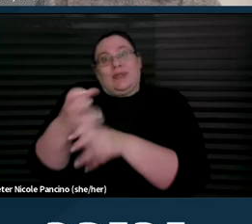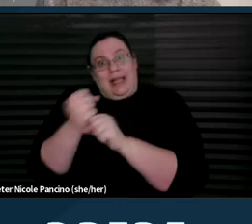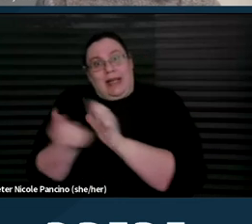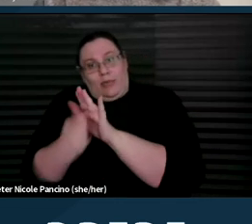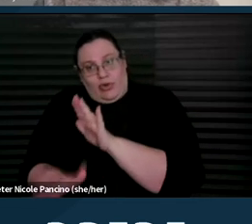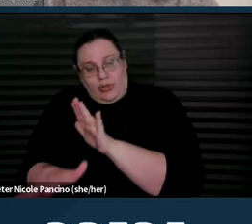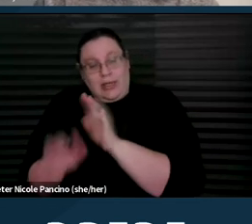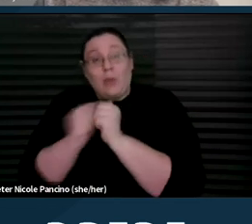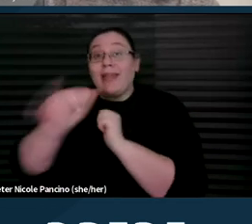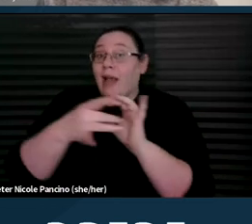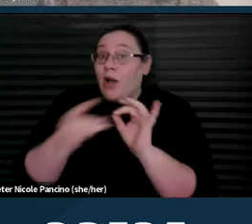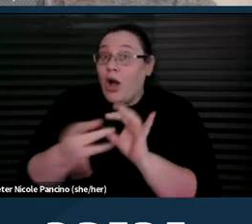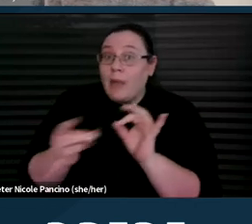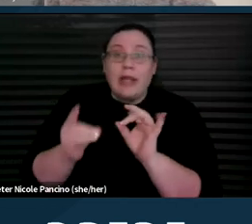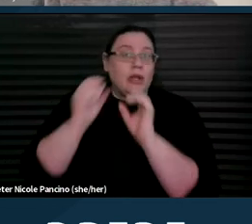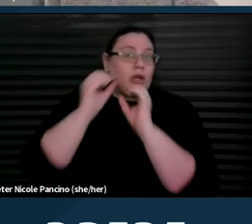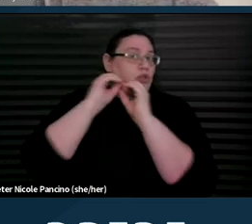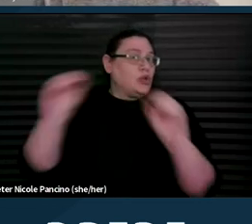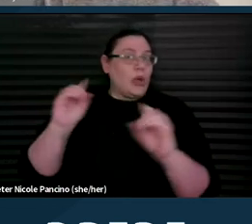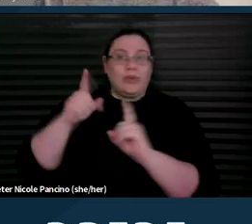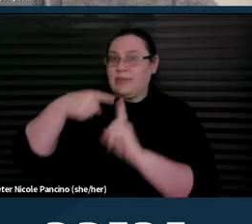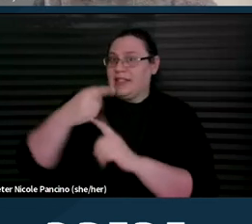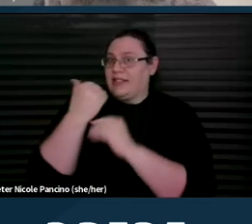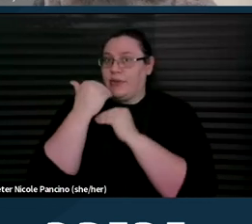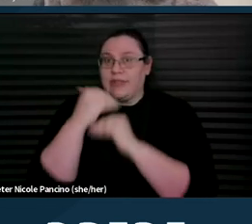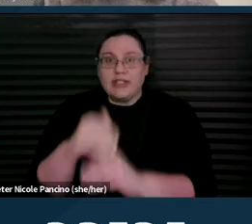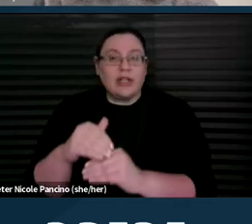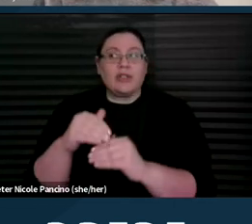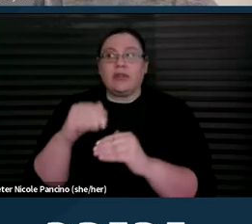there are no special restrictions on educating clients,